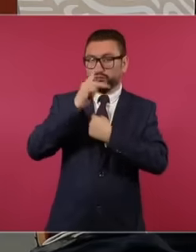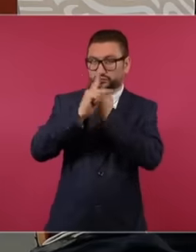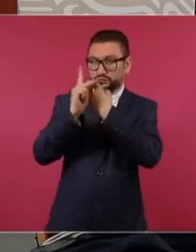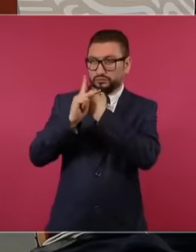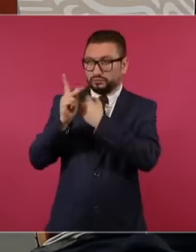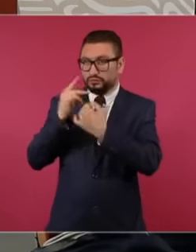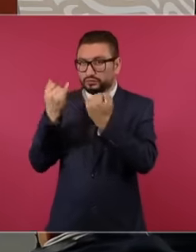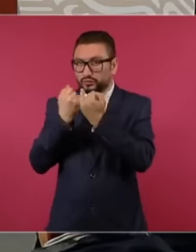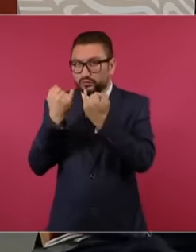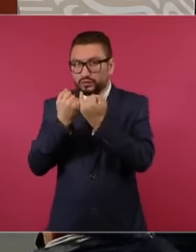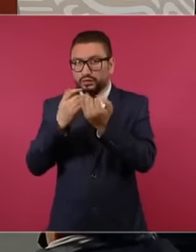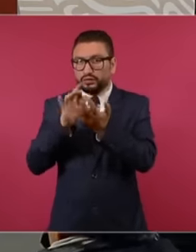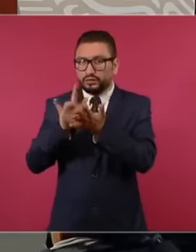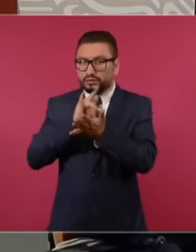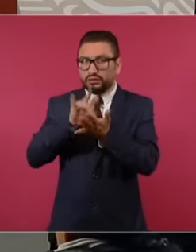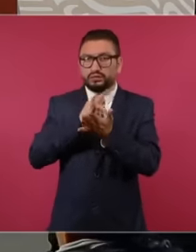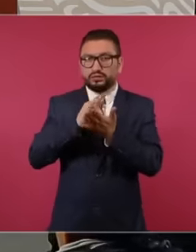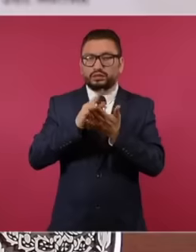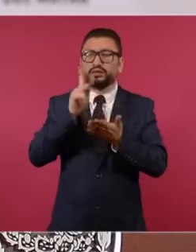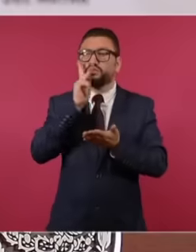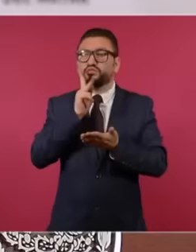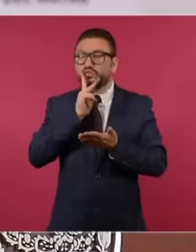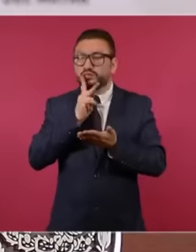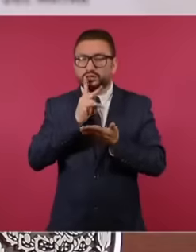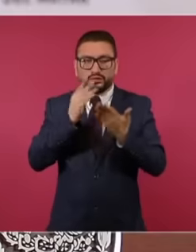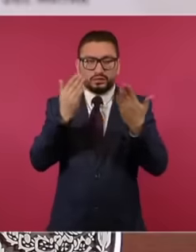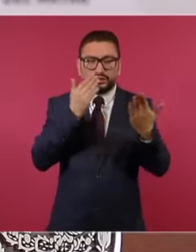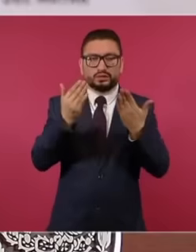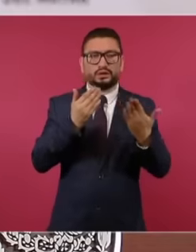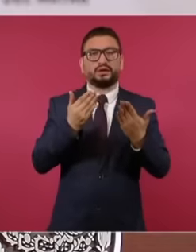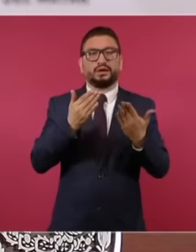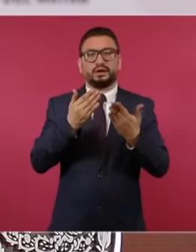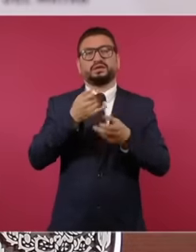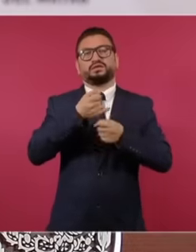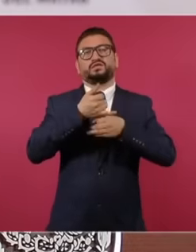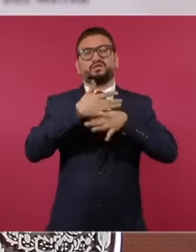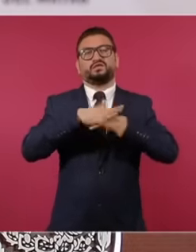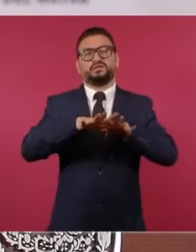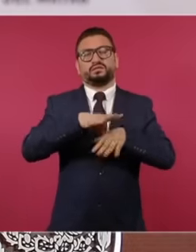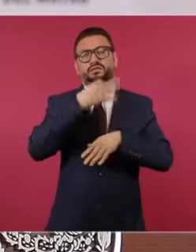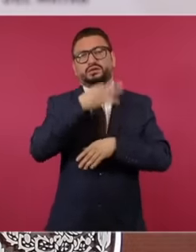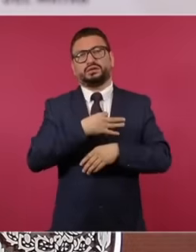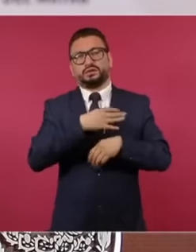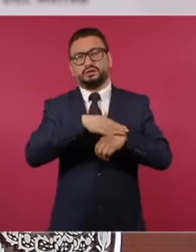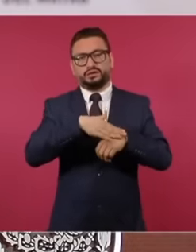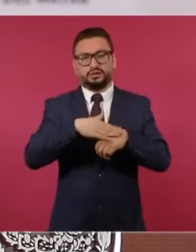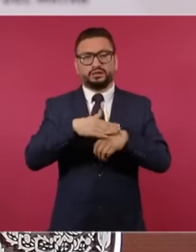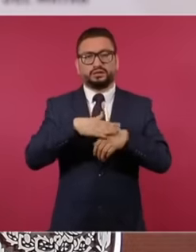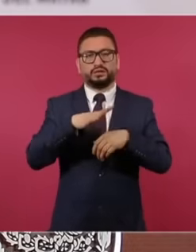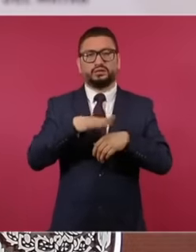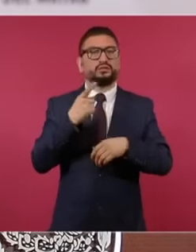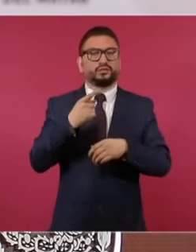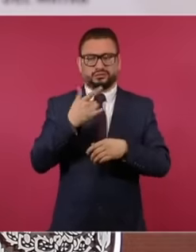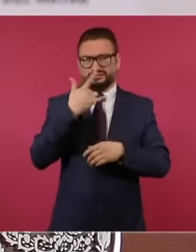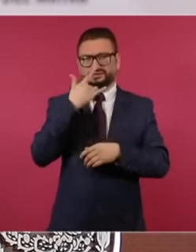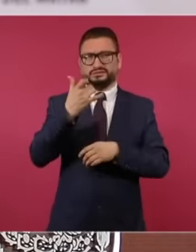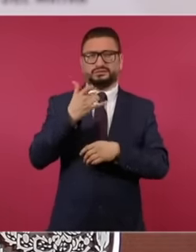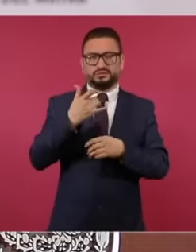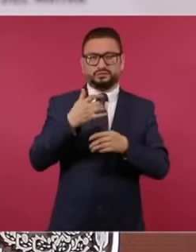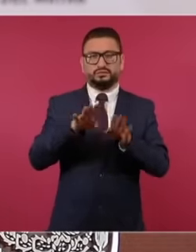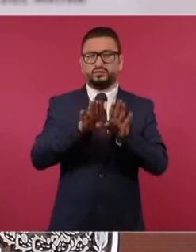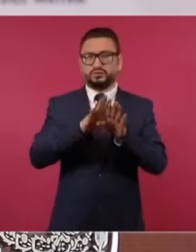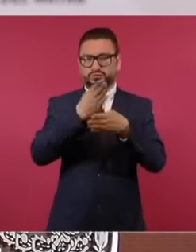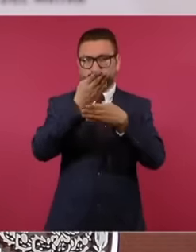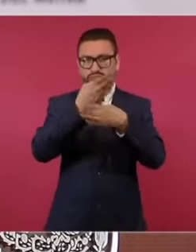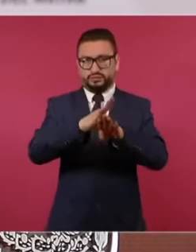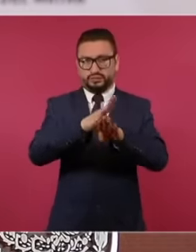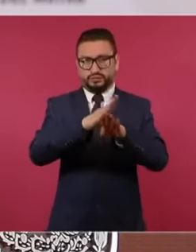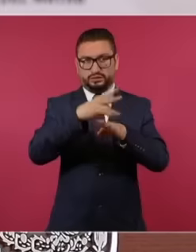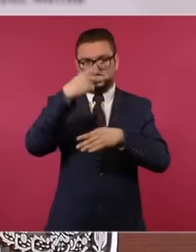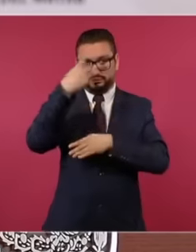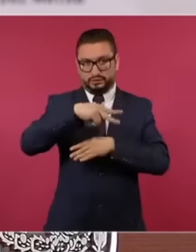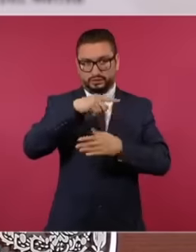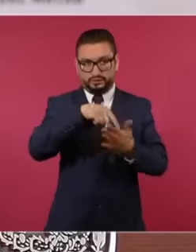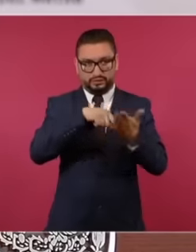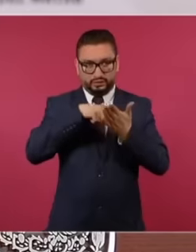and we have verified it with the information that the Mexican and